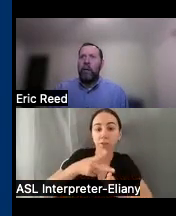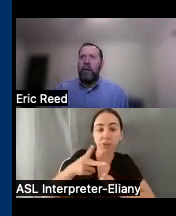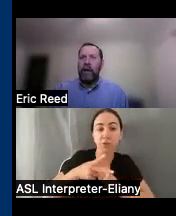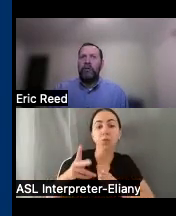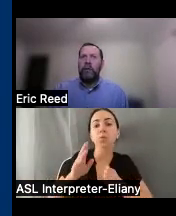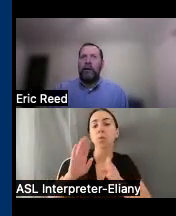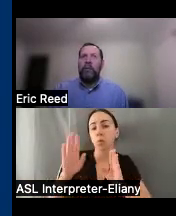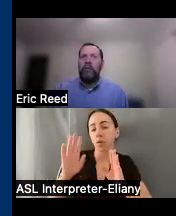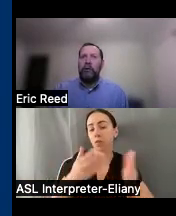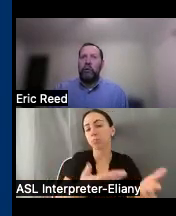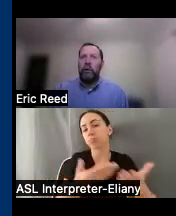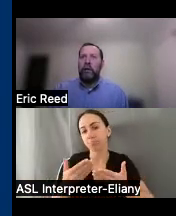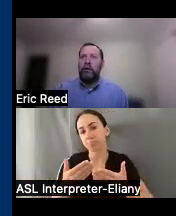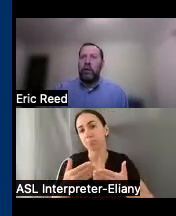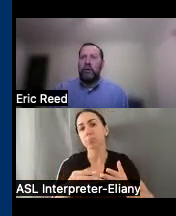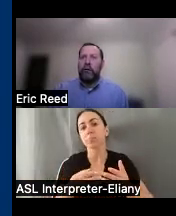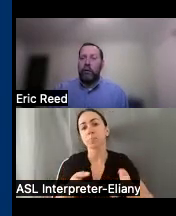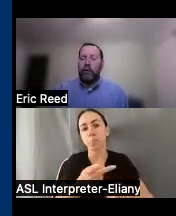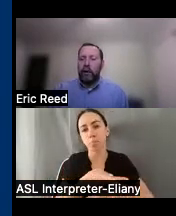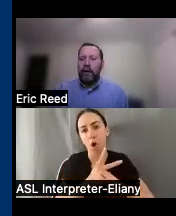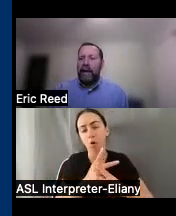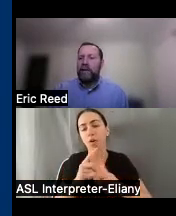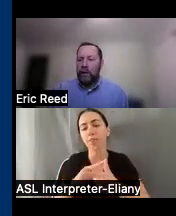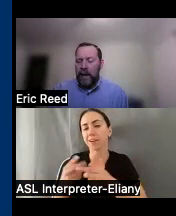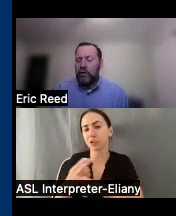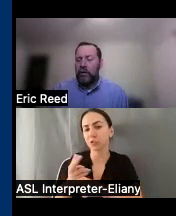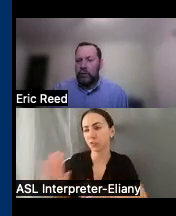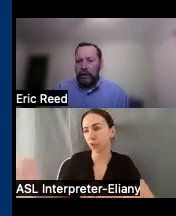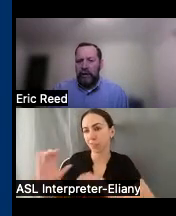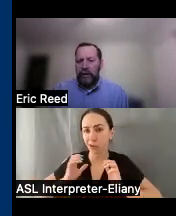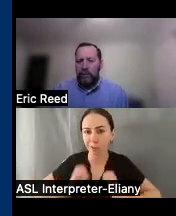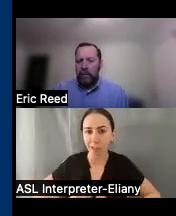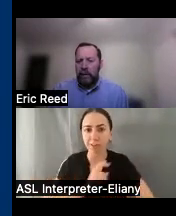with them so they're able to to use it for their clients their patients whatever the case may be